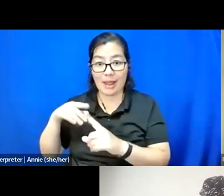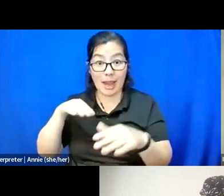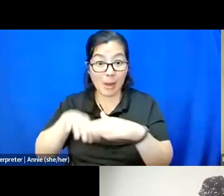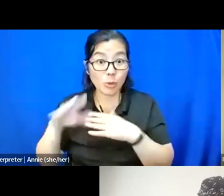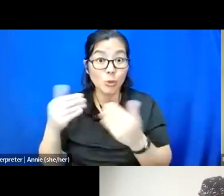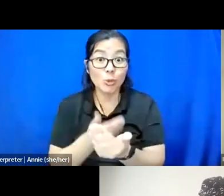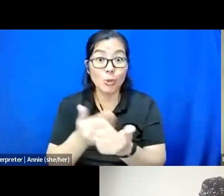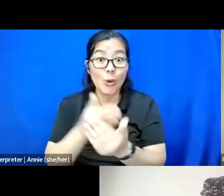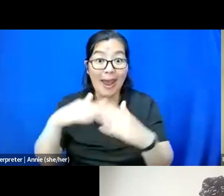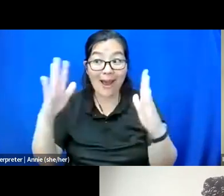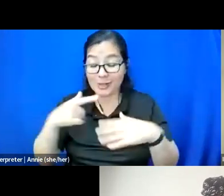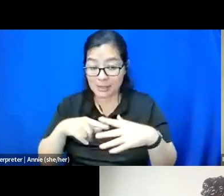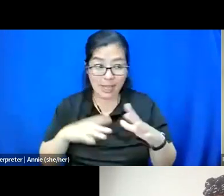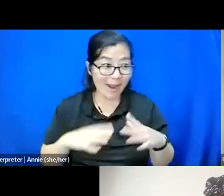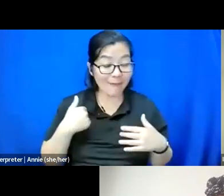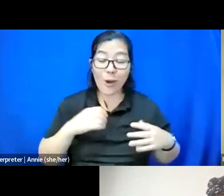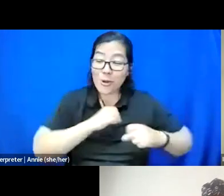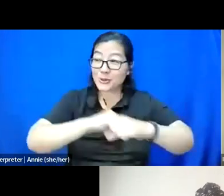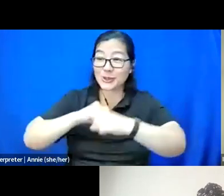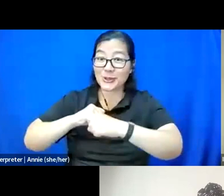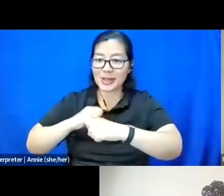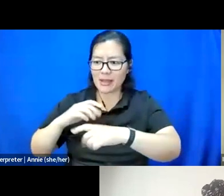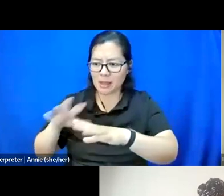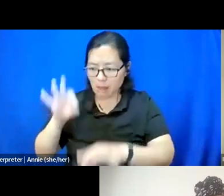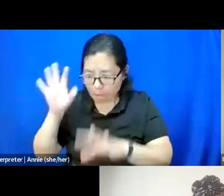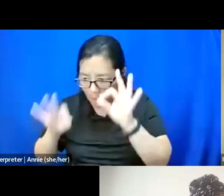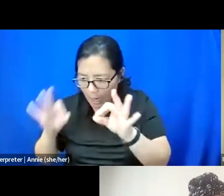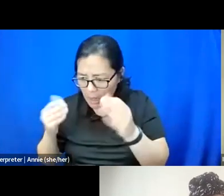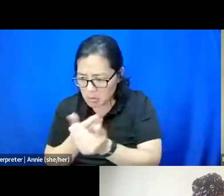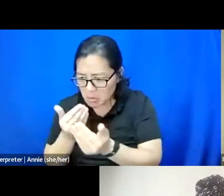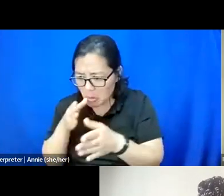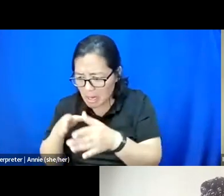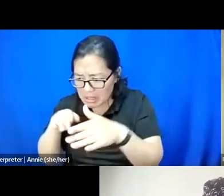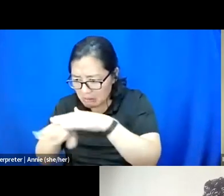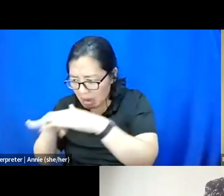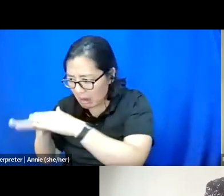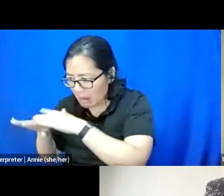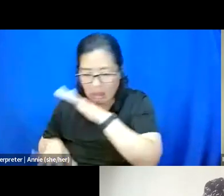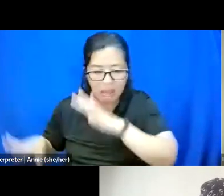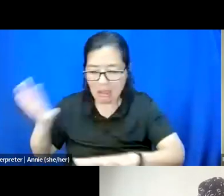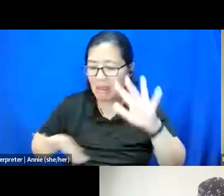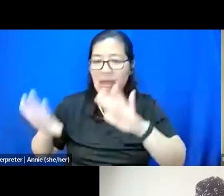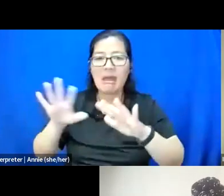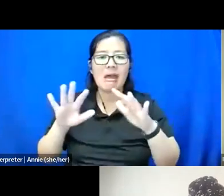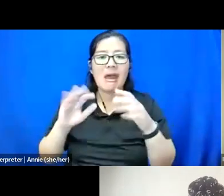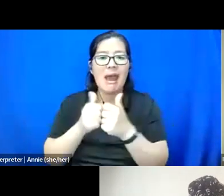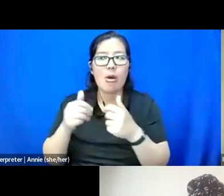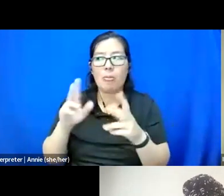of a sudden they start discovering these new points of entry as Schmidt keeps getting mad. Discovering new ways that people can break into their house.